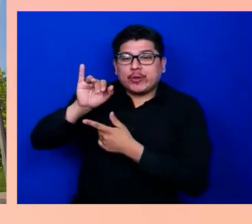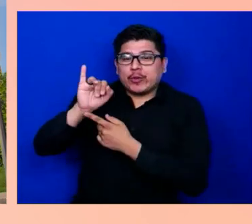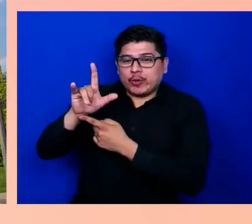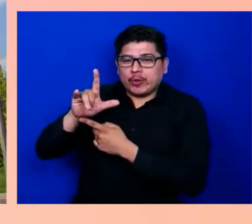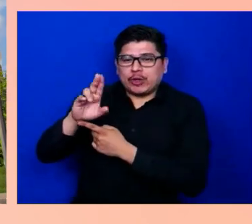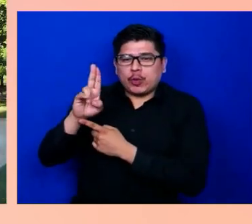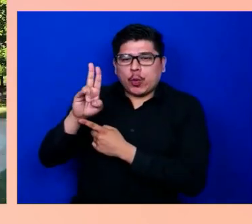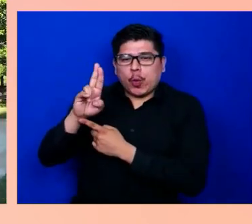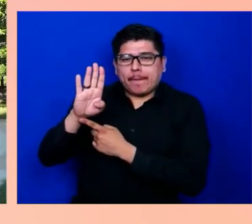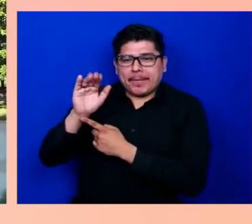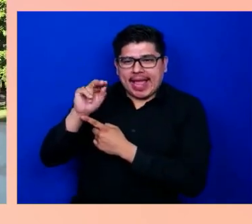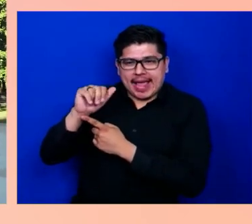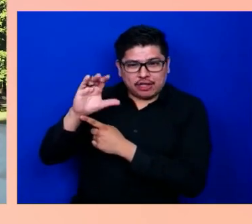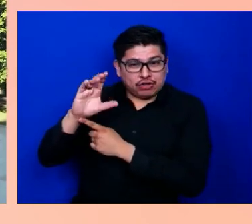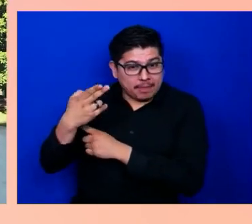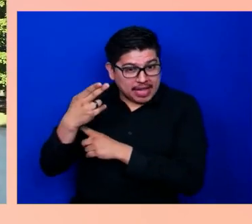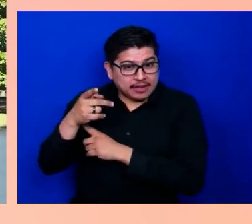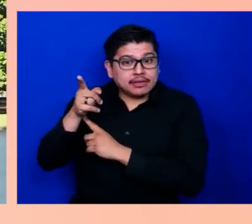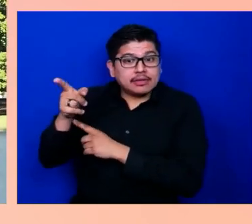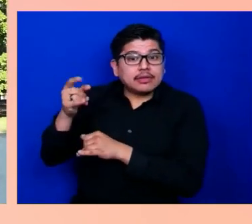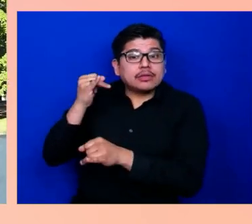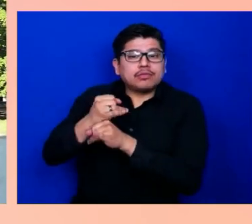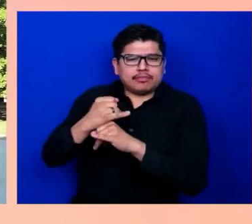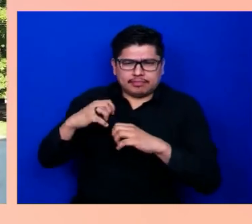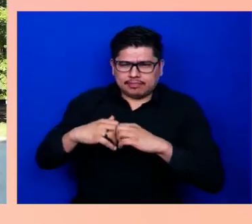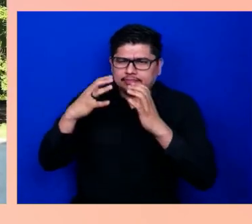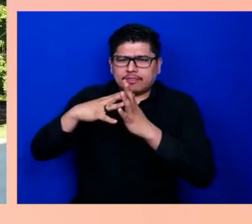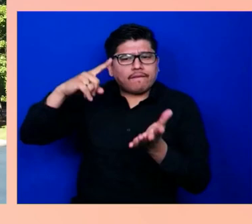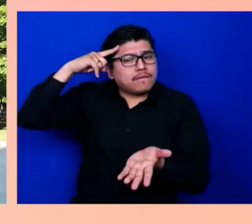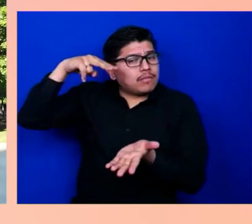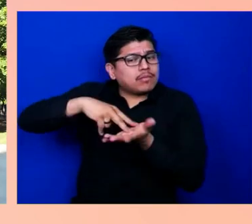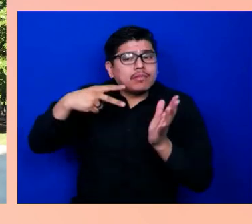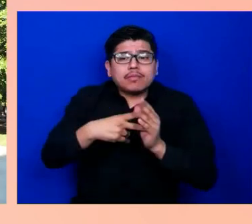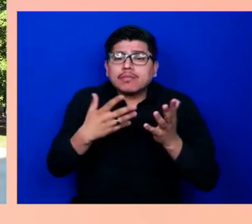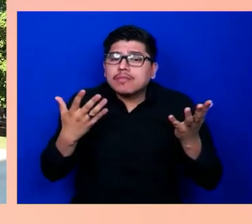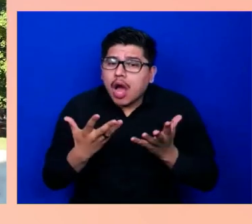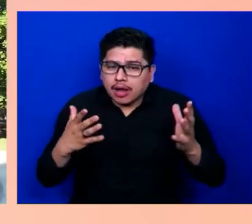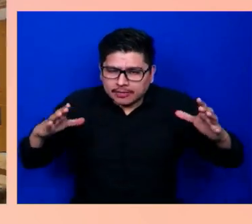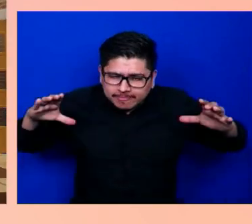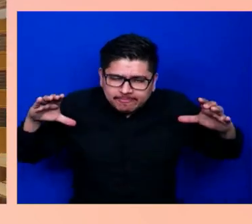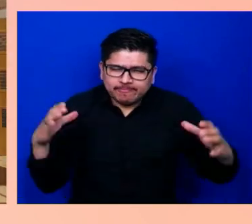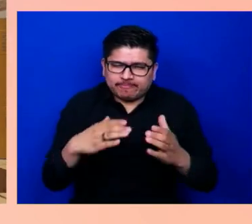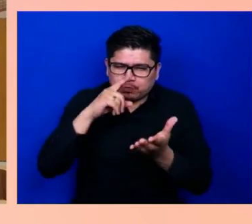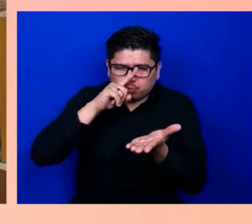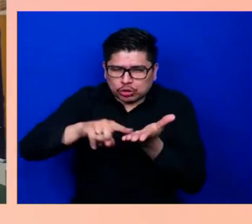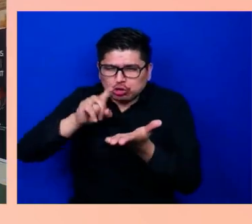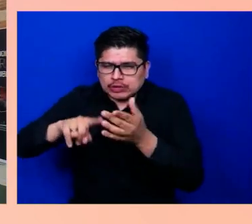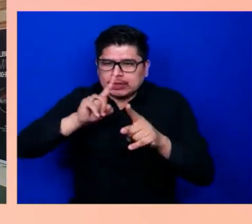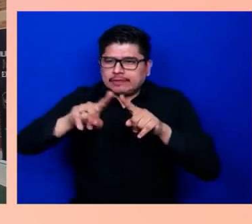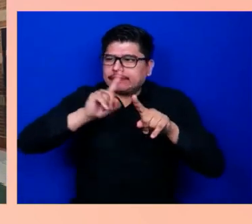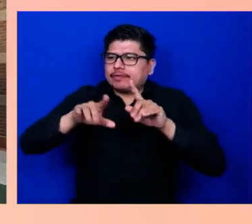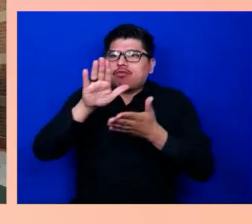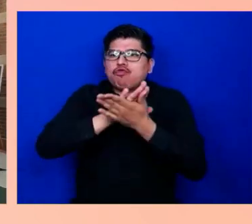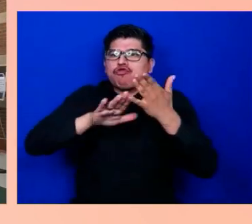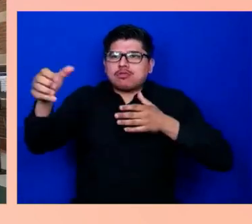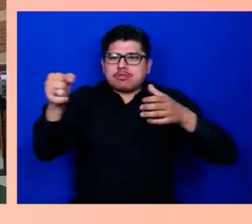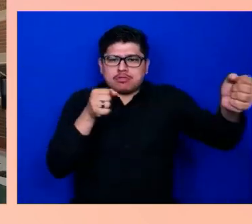researchers from many different colleges and many different departments around the University of Illinois. The Beckman Institute is the ideal place for